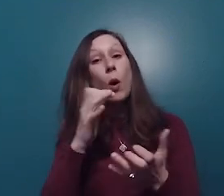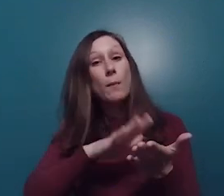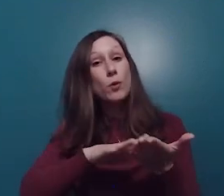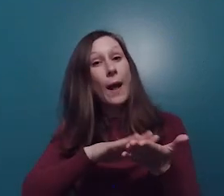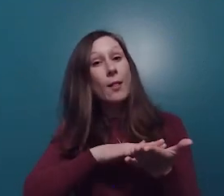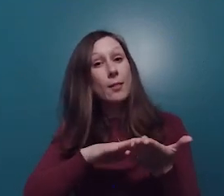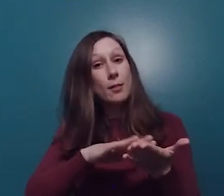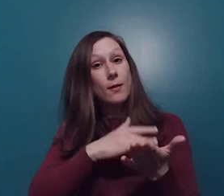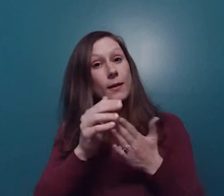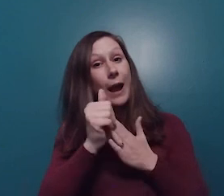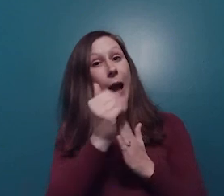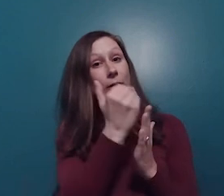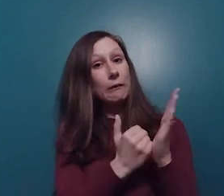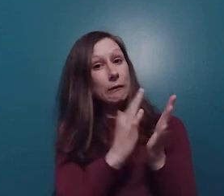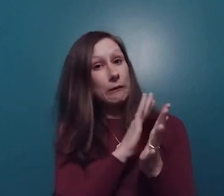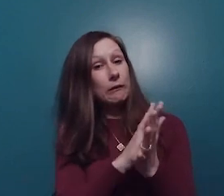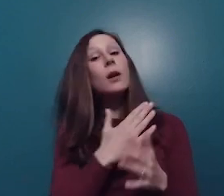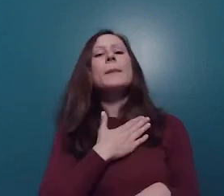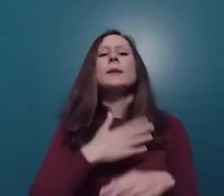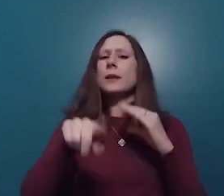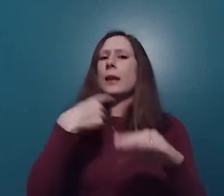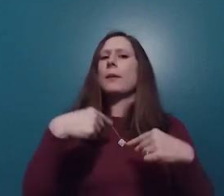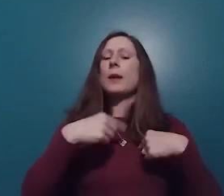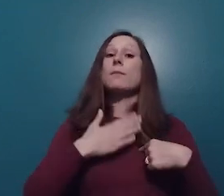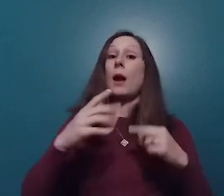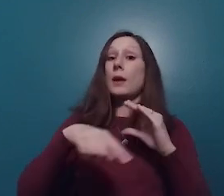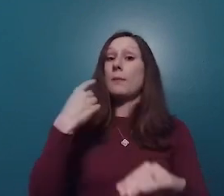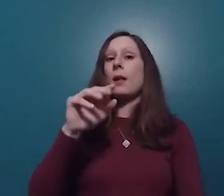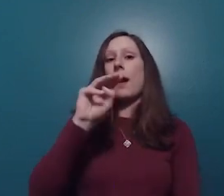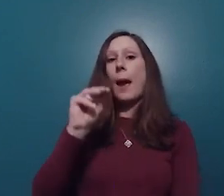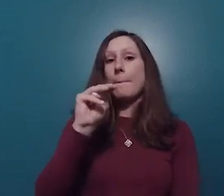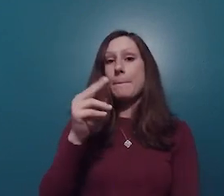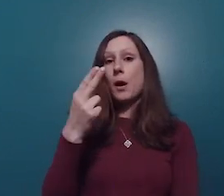like a Braille guide, please email me directly. My email